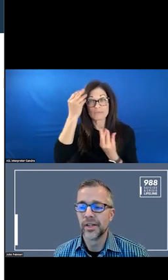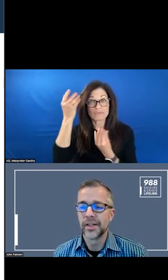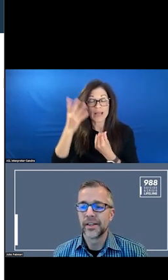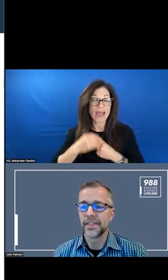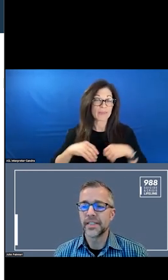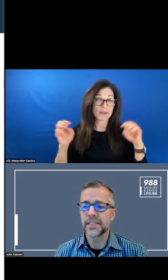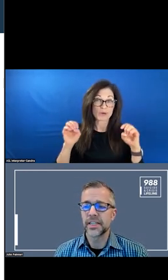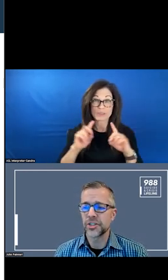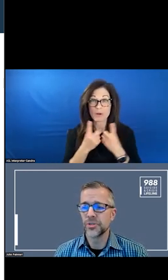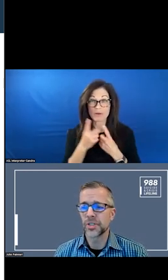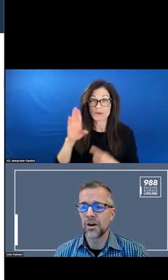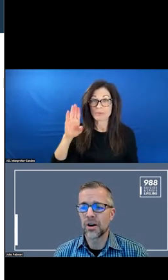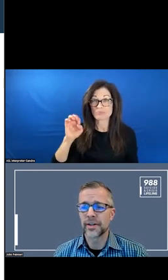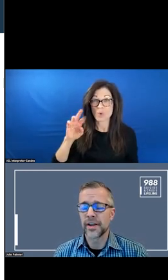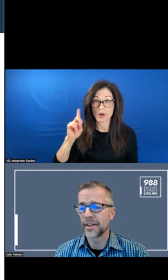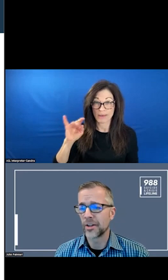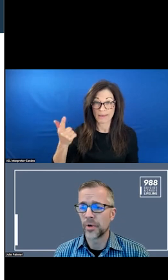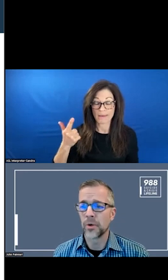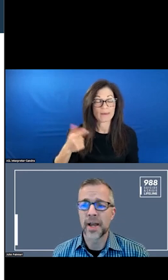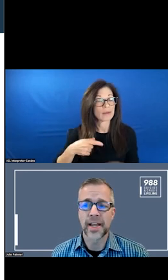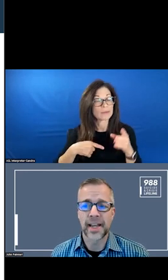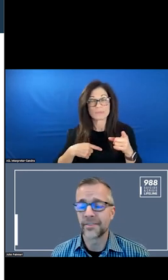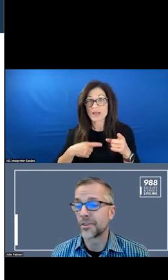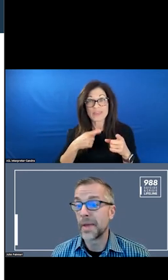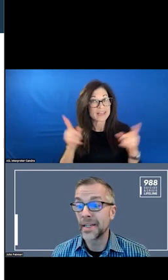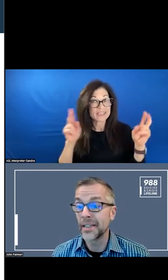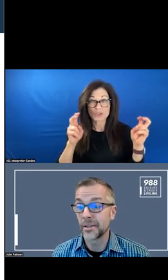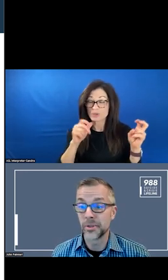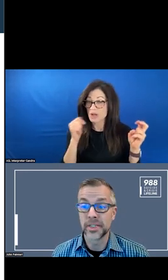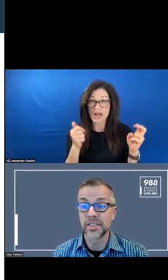THESE ISSUES ARE NOT GOING AWAY. FOR MANY COMMUNITIES,